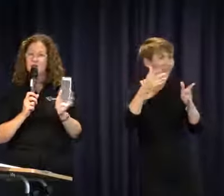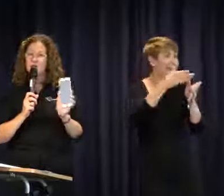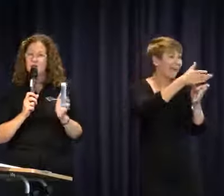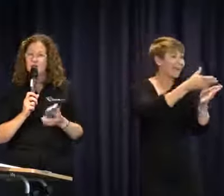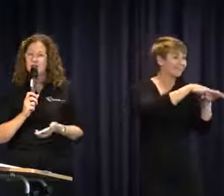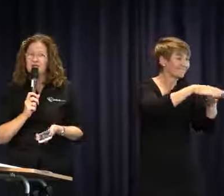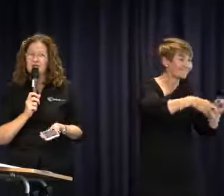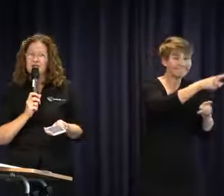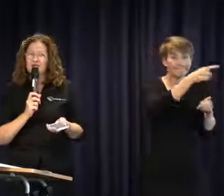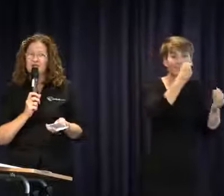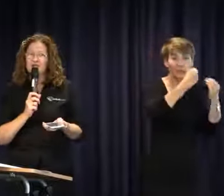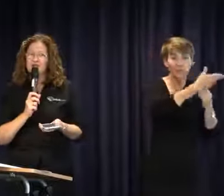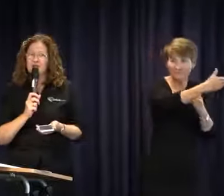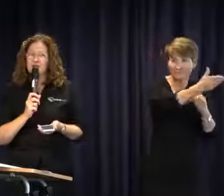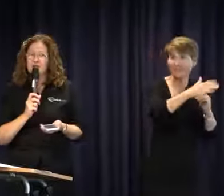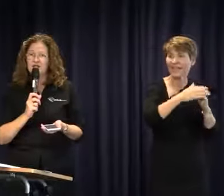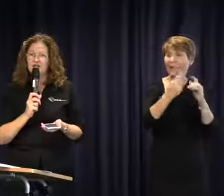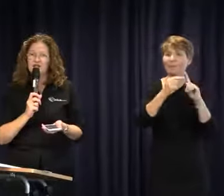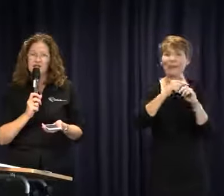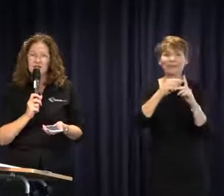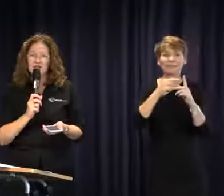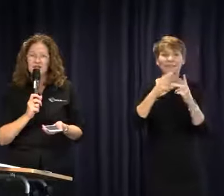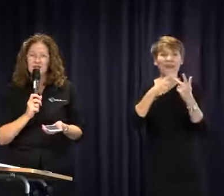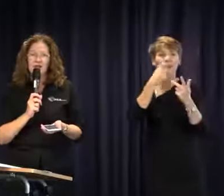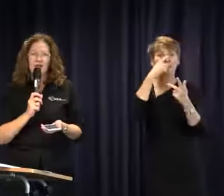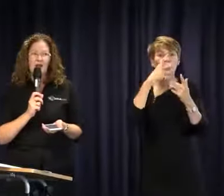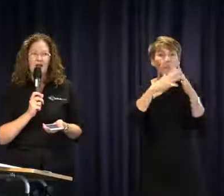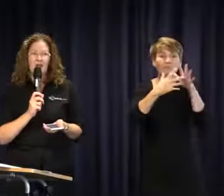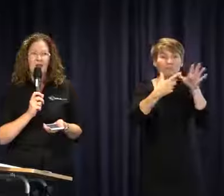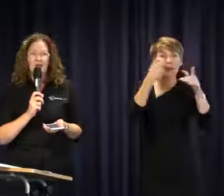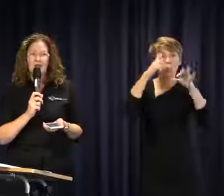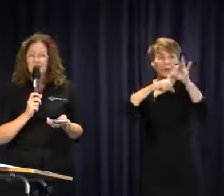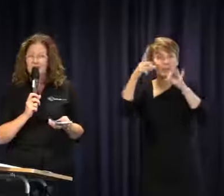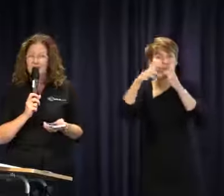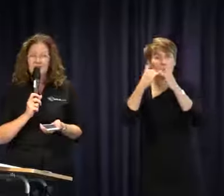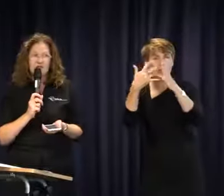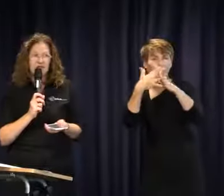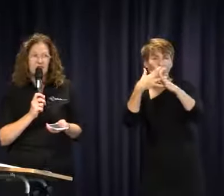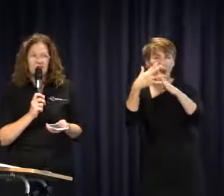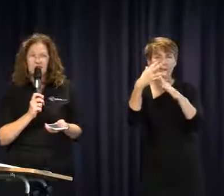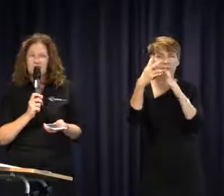people from interstate who have shown some such interest and been involved in this afternoon's